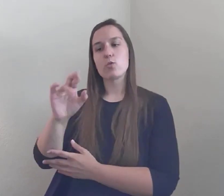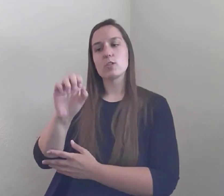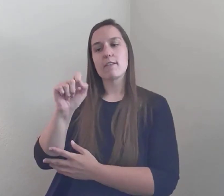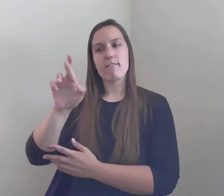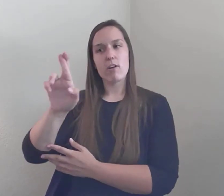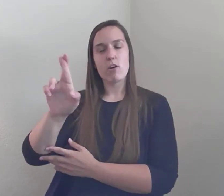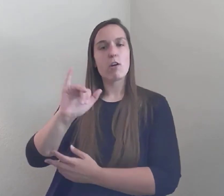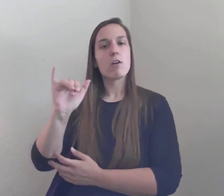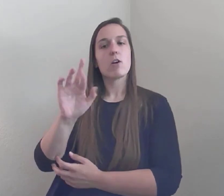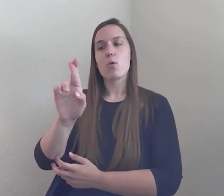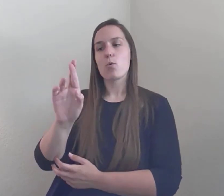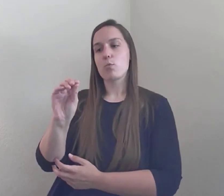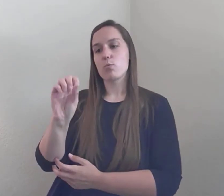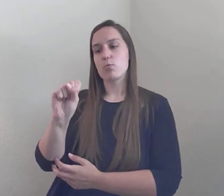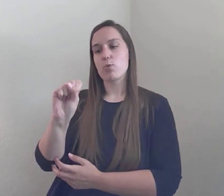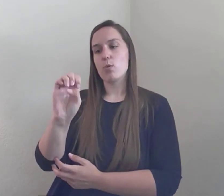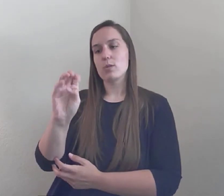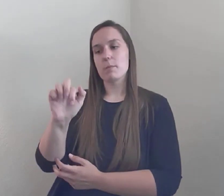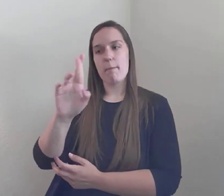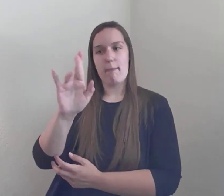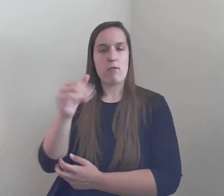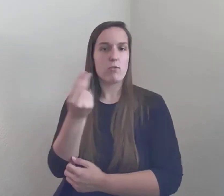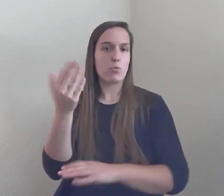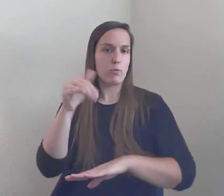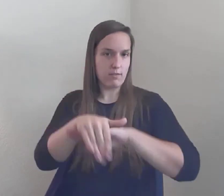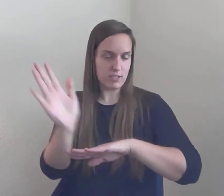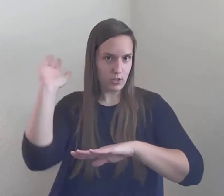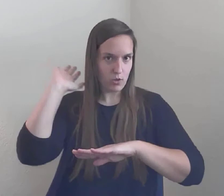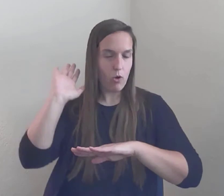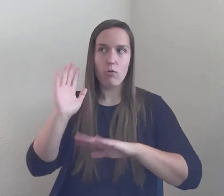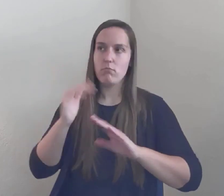and I was honored be there and talk about some of their hopes and dreams...